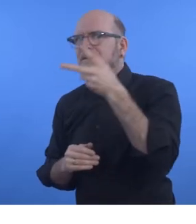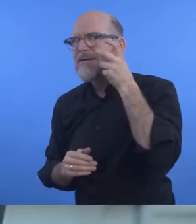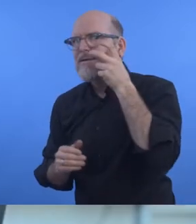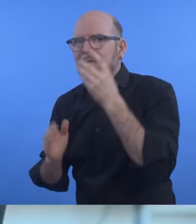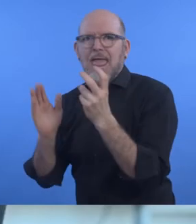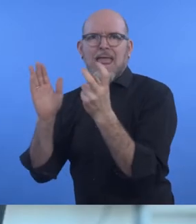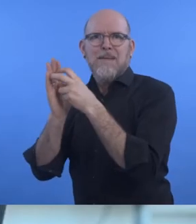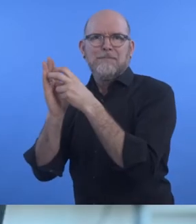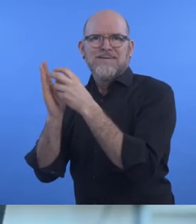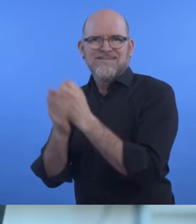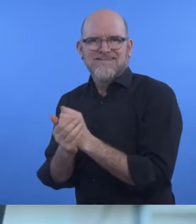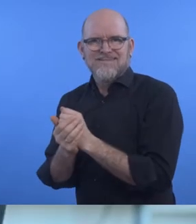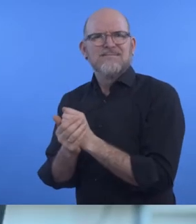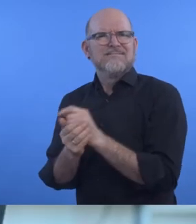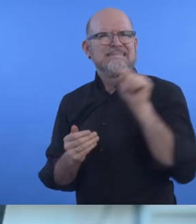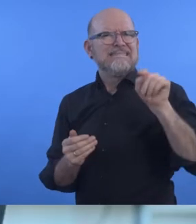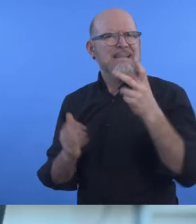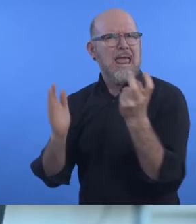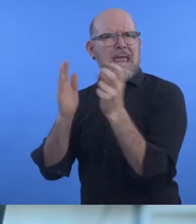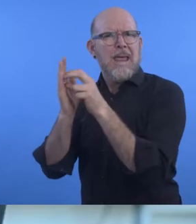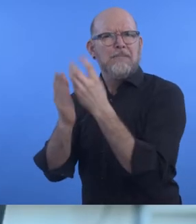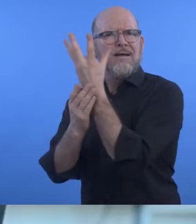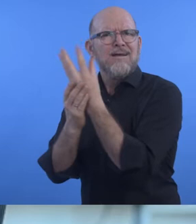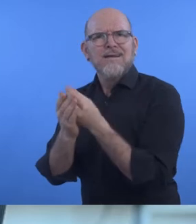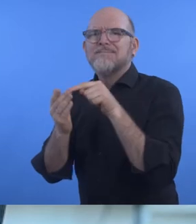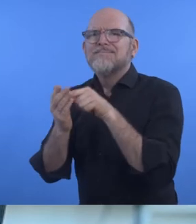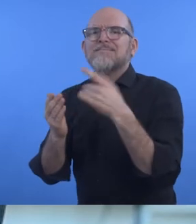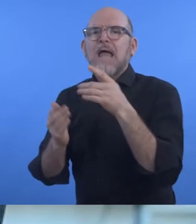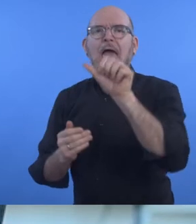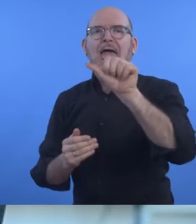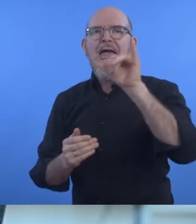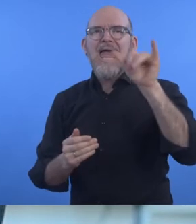Voiceitt is an app that uses AI to recognize the speech patterns